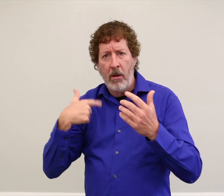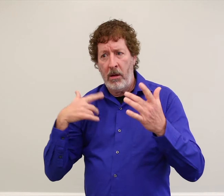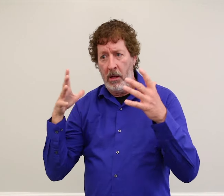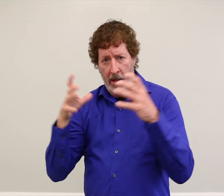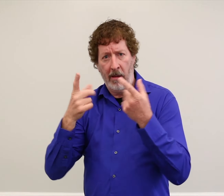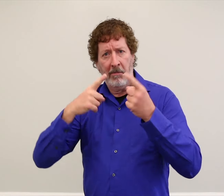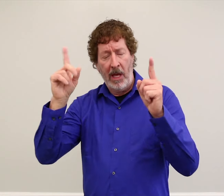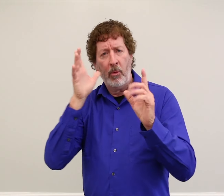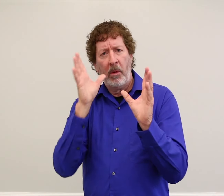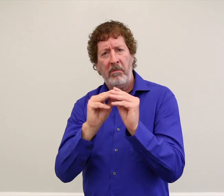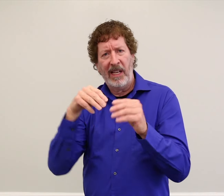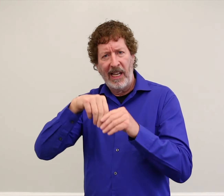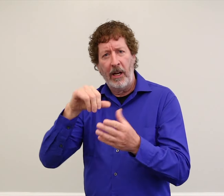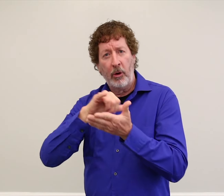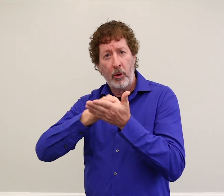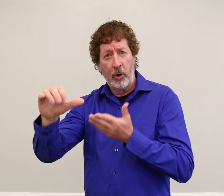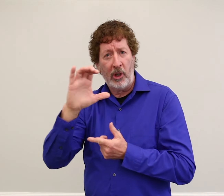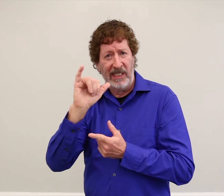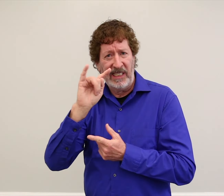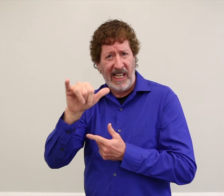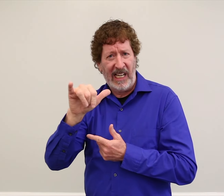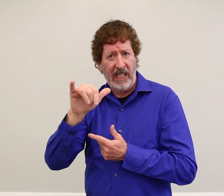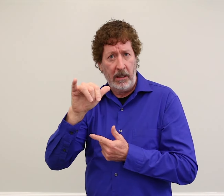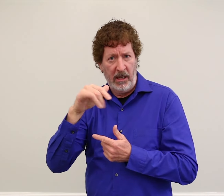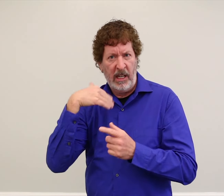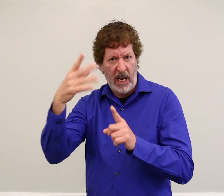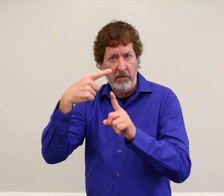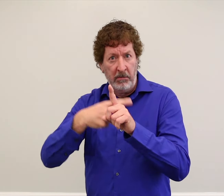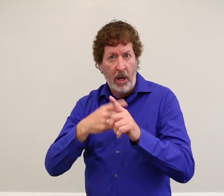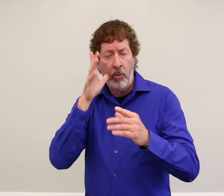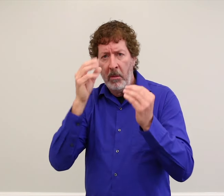We will finally meet in New York City in February.